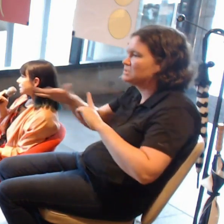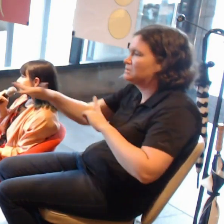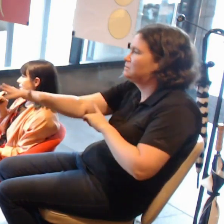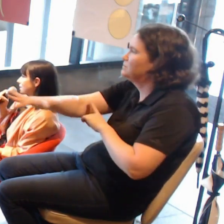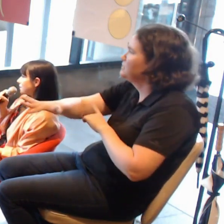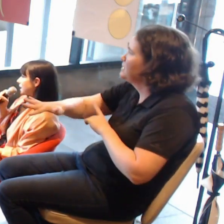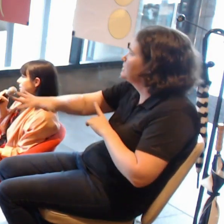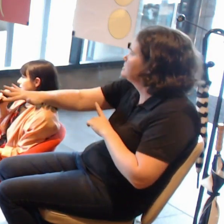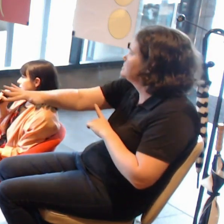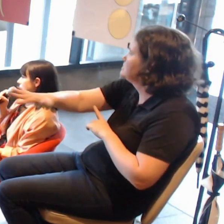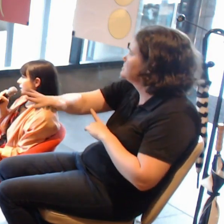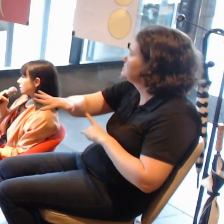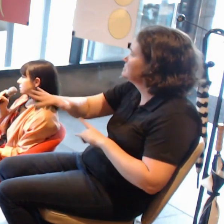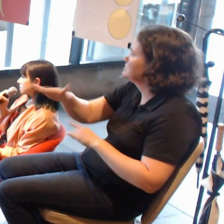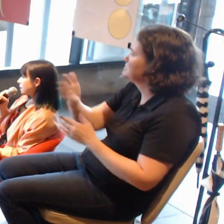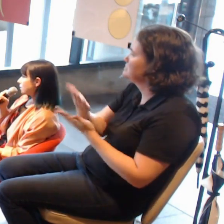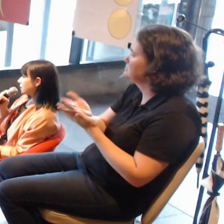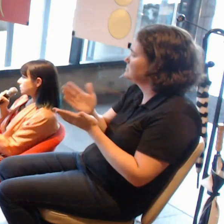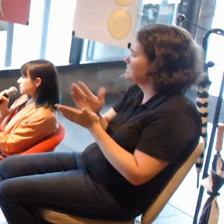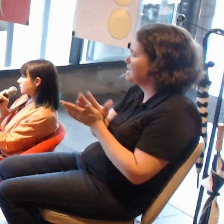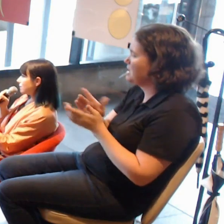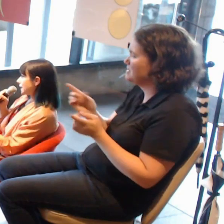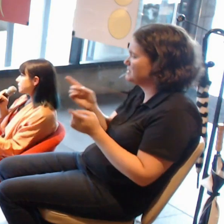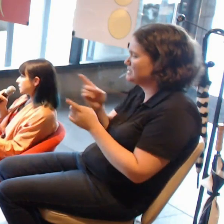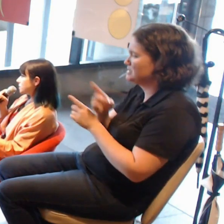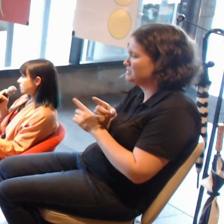relating to each other as human beings